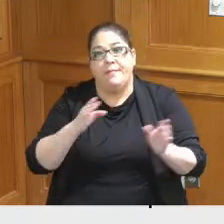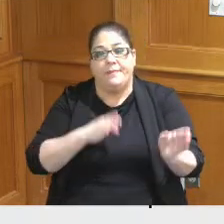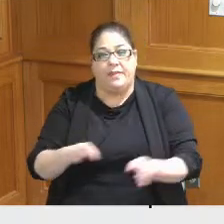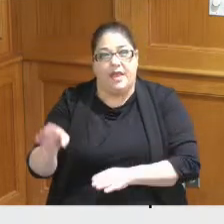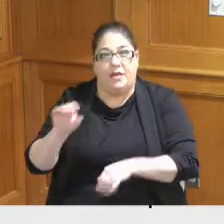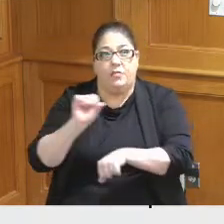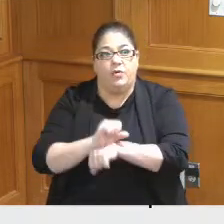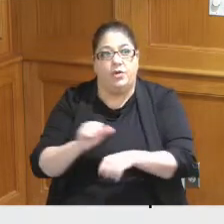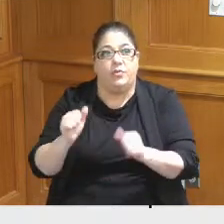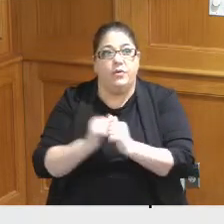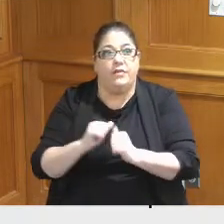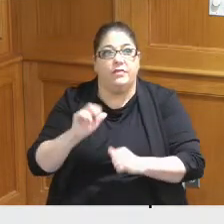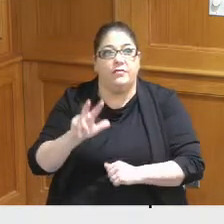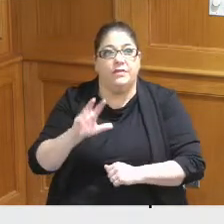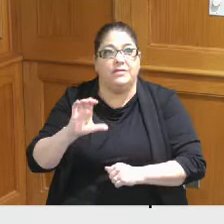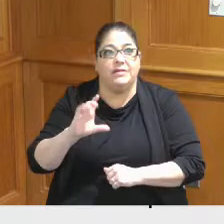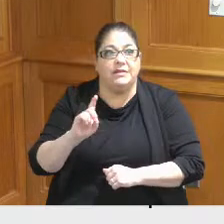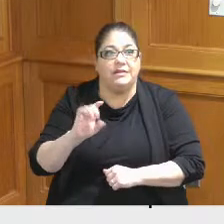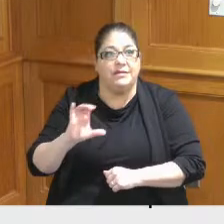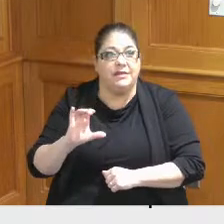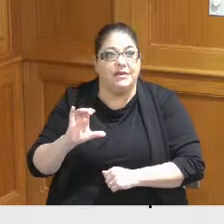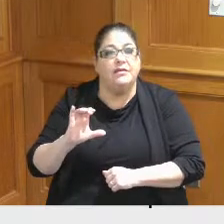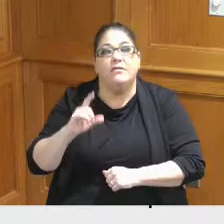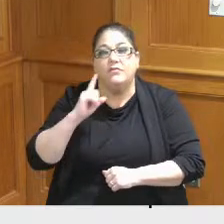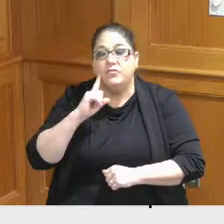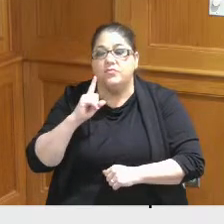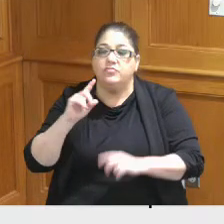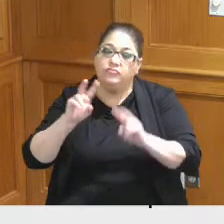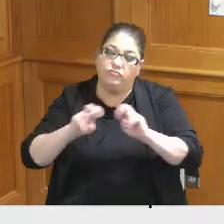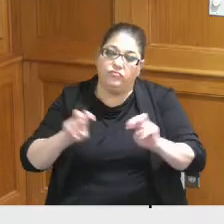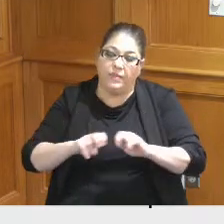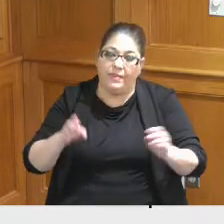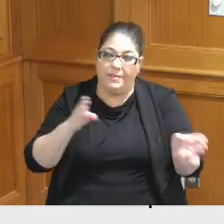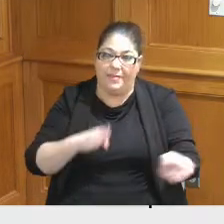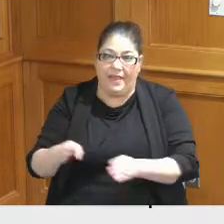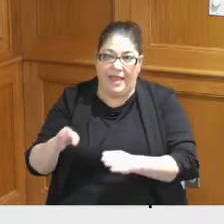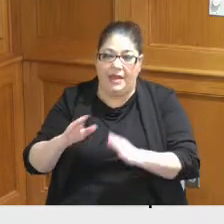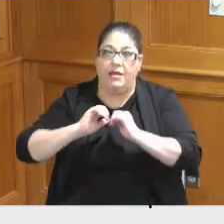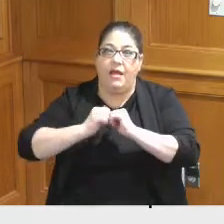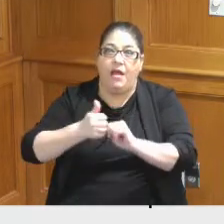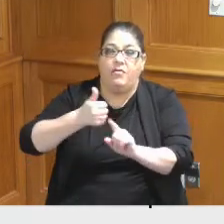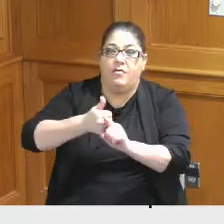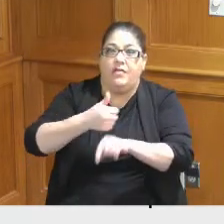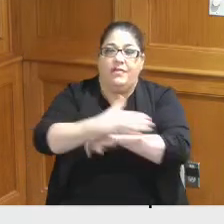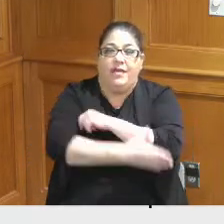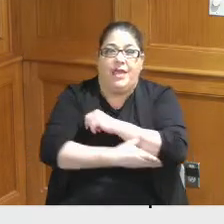3CDC working with the city to assess the plan and how the county would participate in that